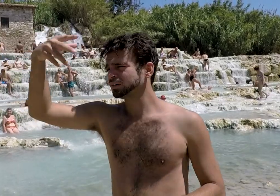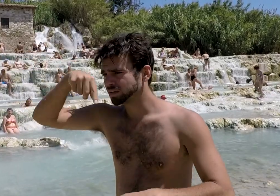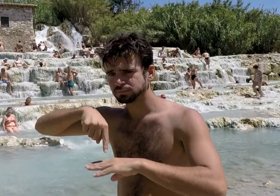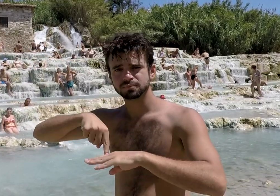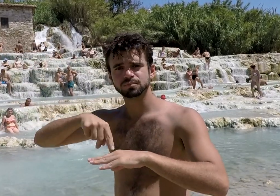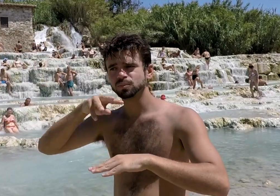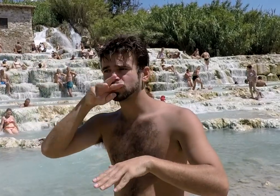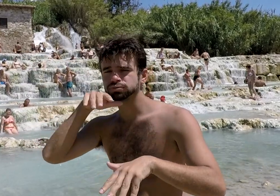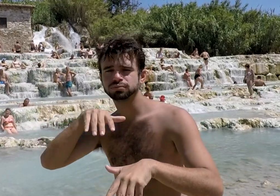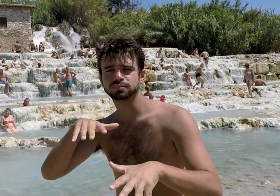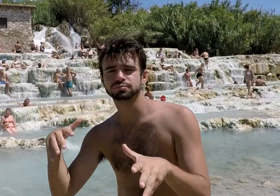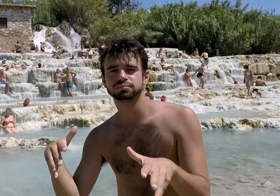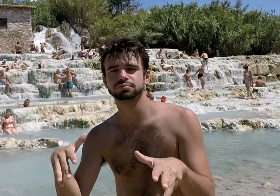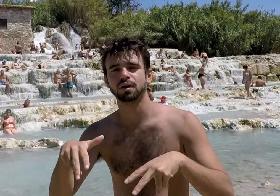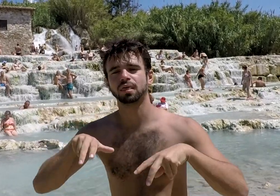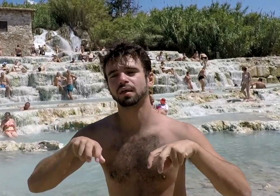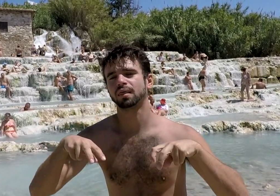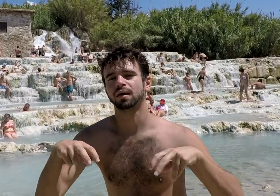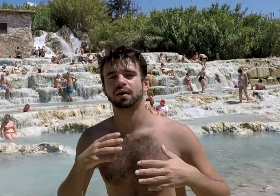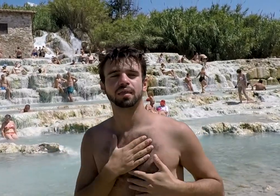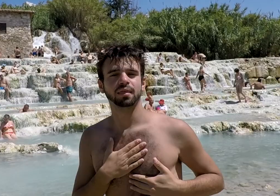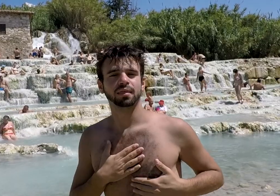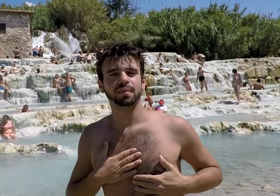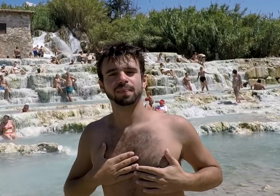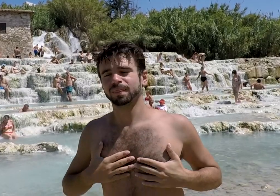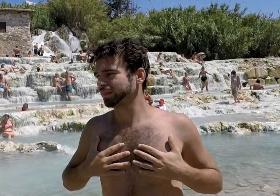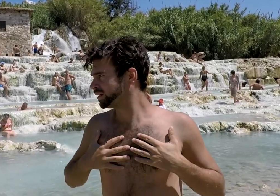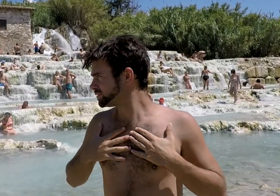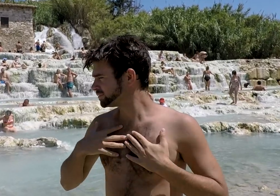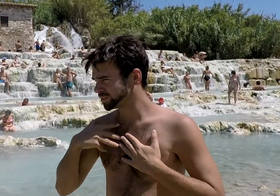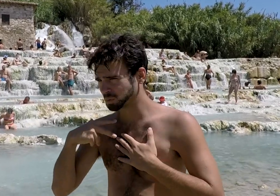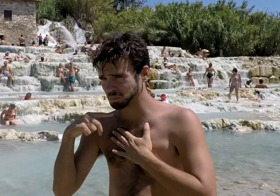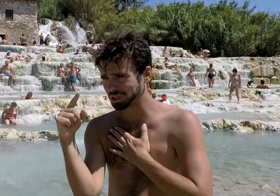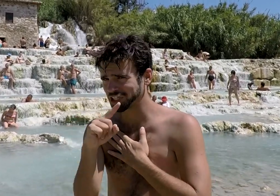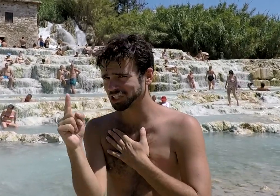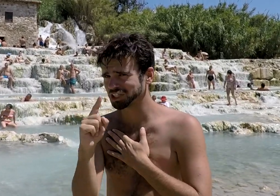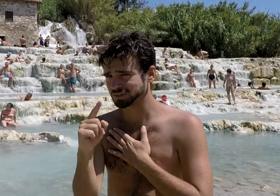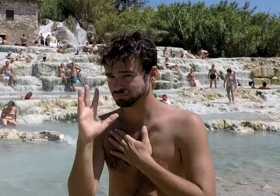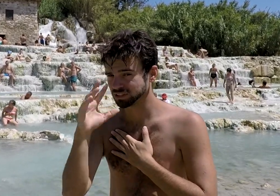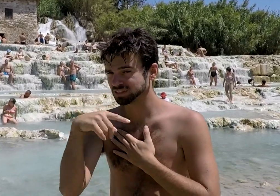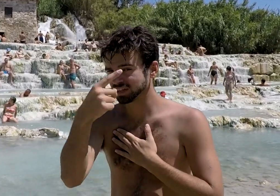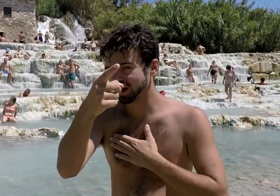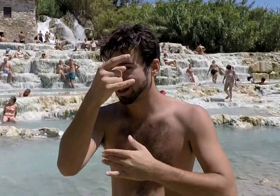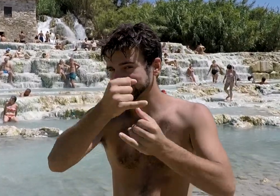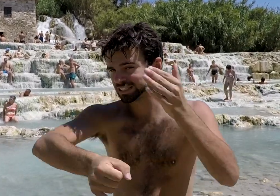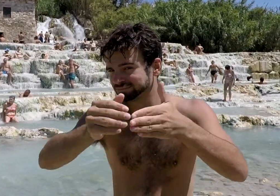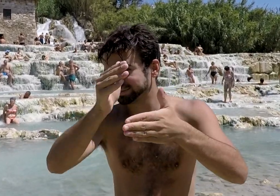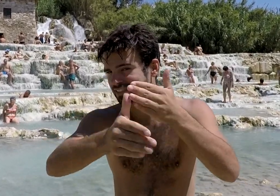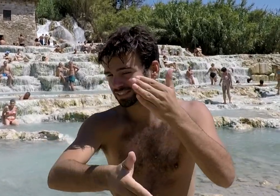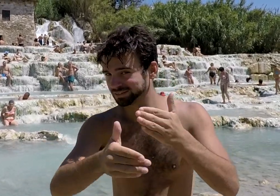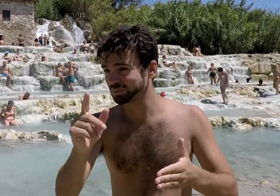But in the middle of the vineyard, it's full of beautiful clear and blue water pools. You want to know where it is? I'll tell you in the ending.